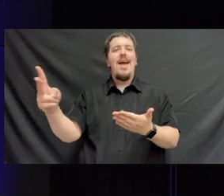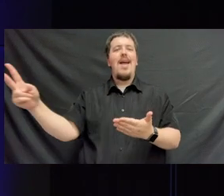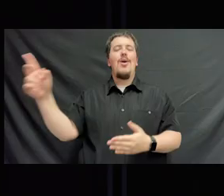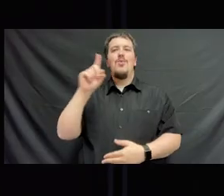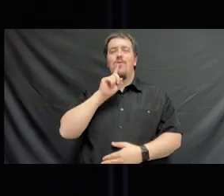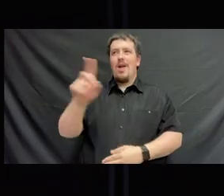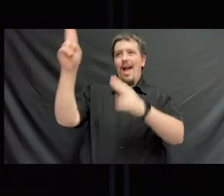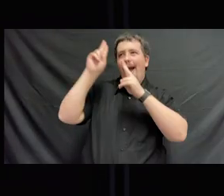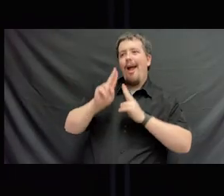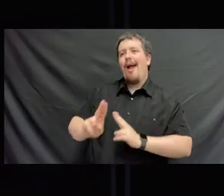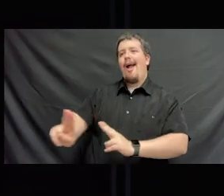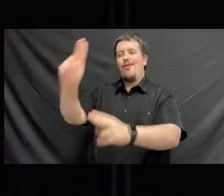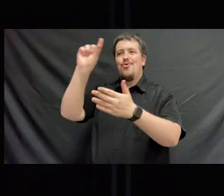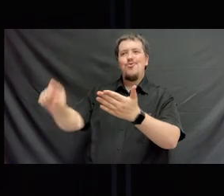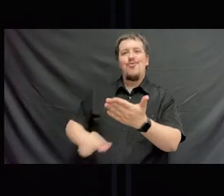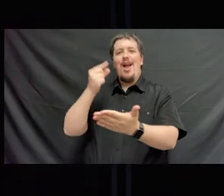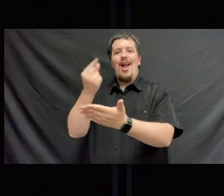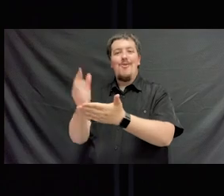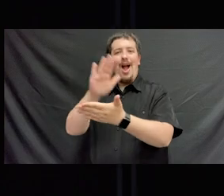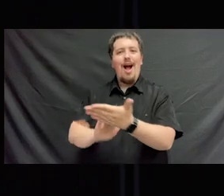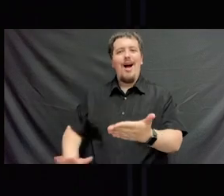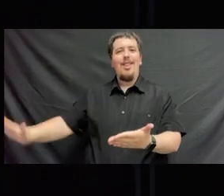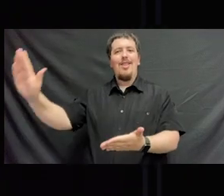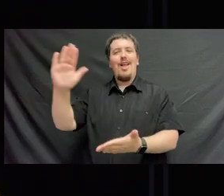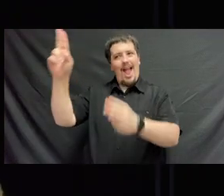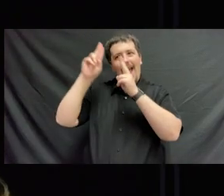Hail to thee our Alma Mater